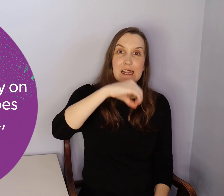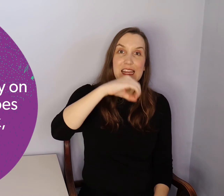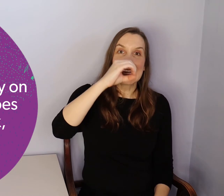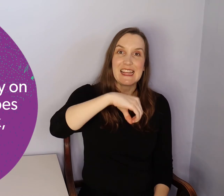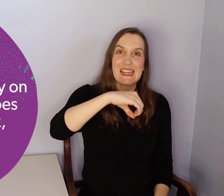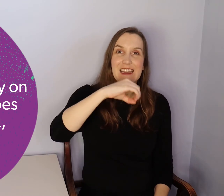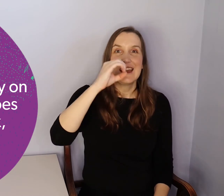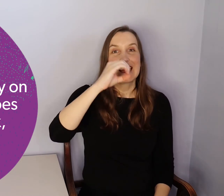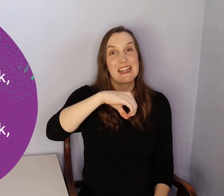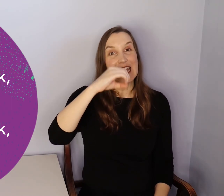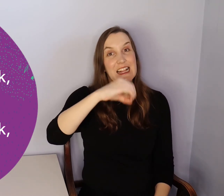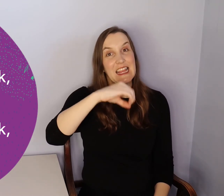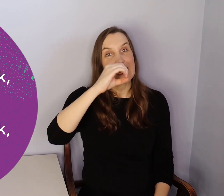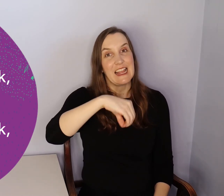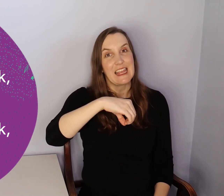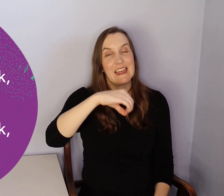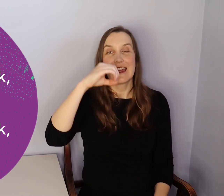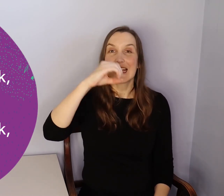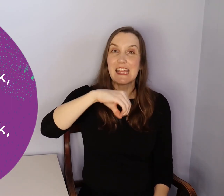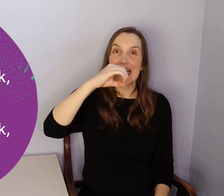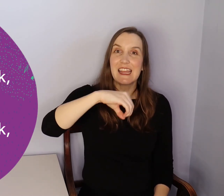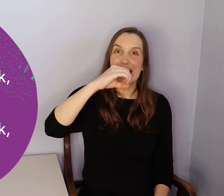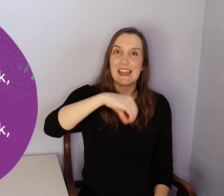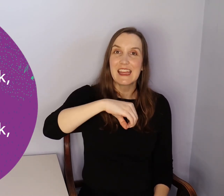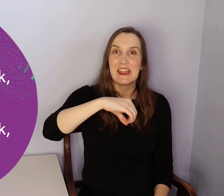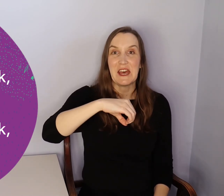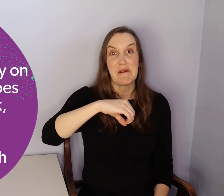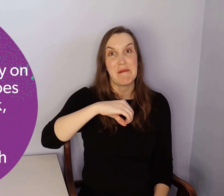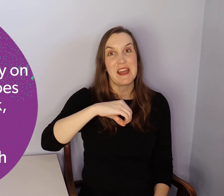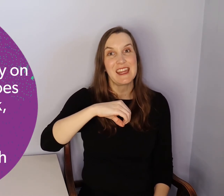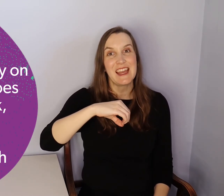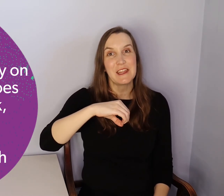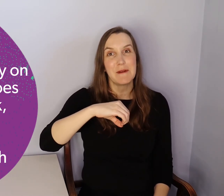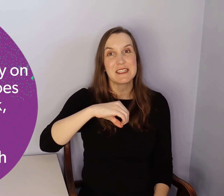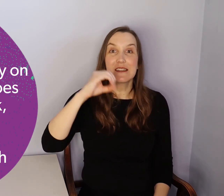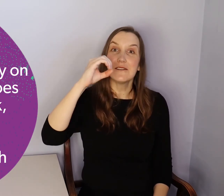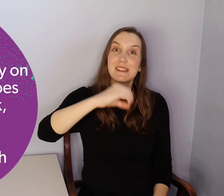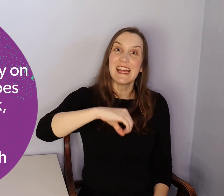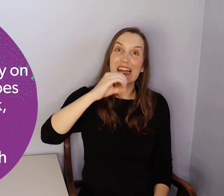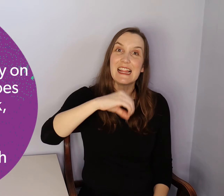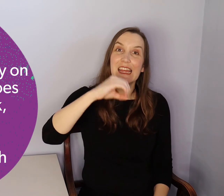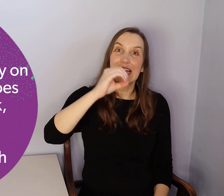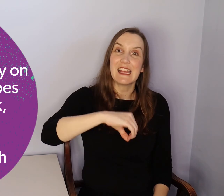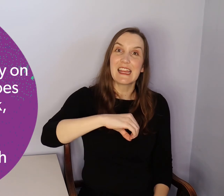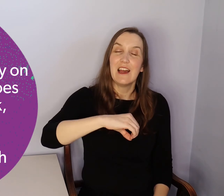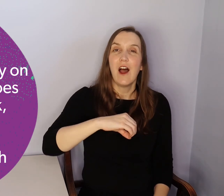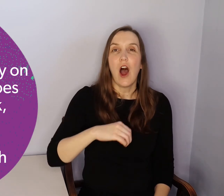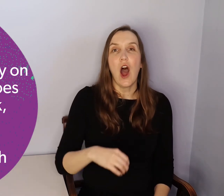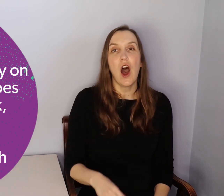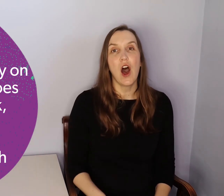clink, clink, clink, clink, clink, clink, clink clink the money on the bus goes, clink, clink, clink.